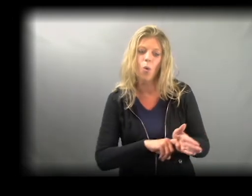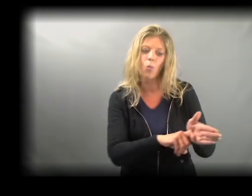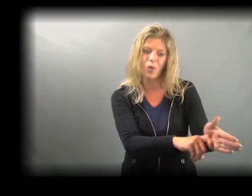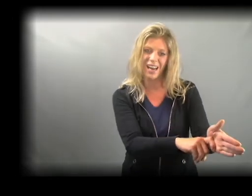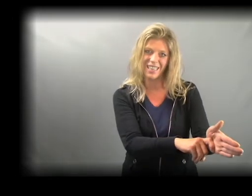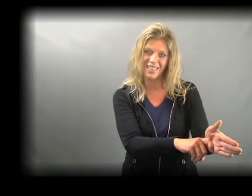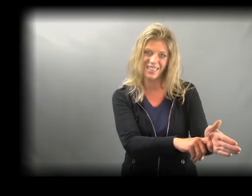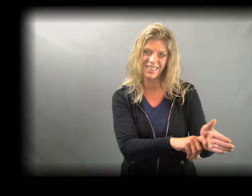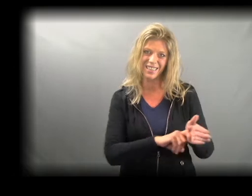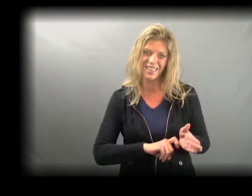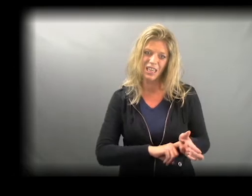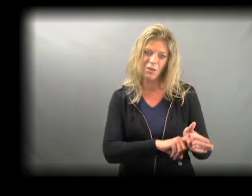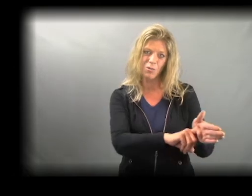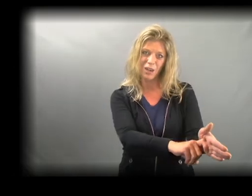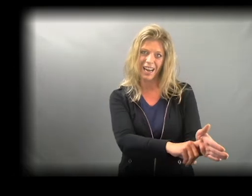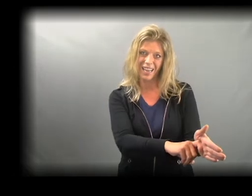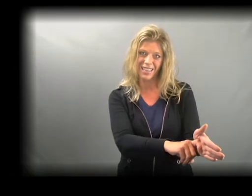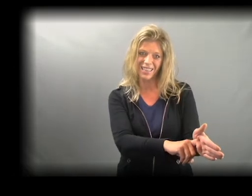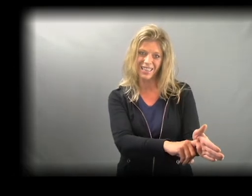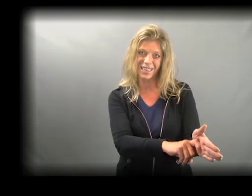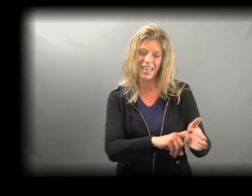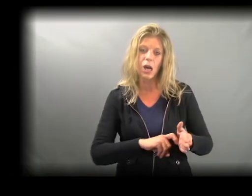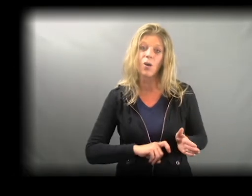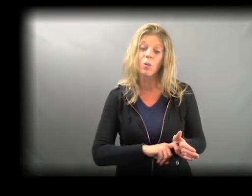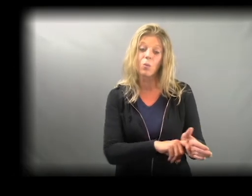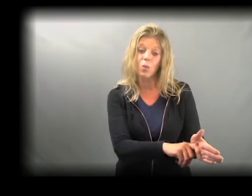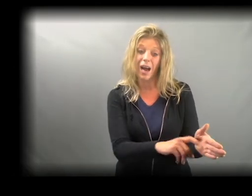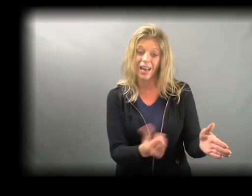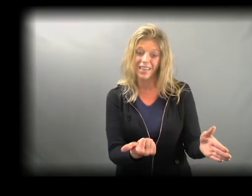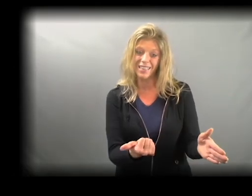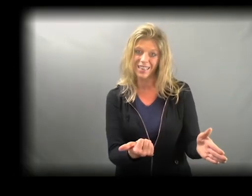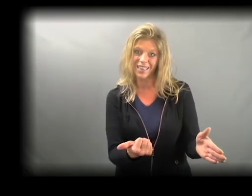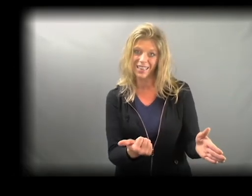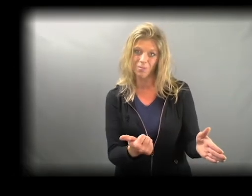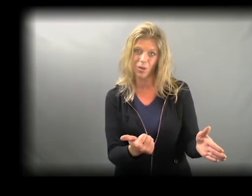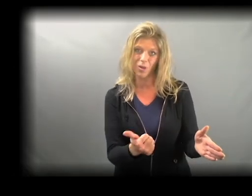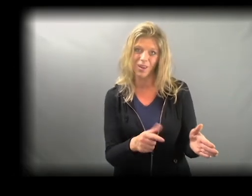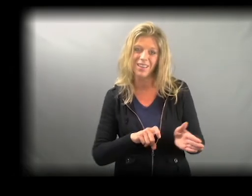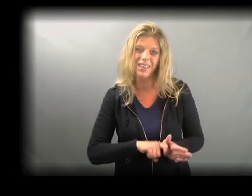RIDE RIDES Plural.